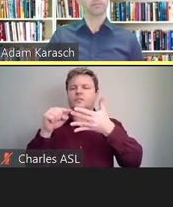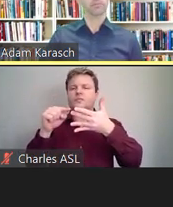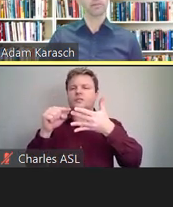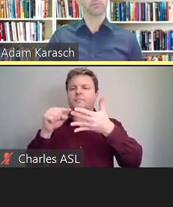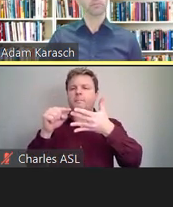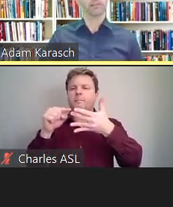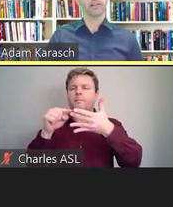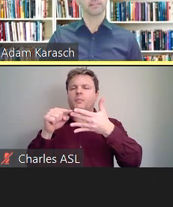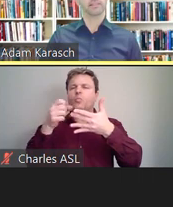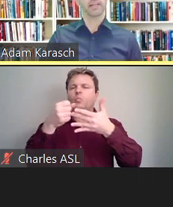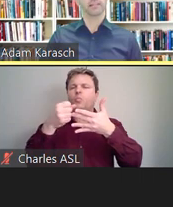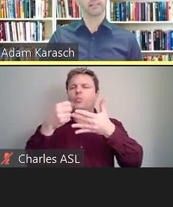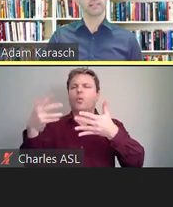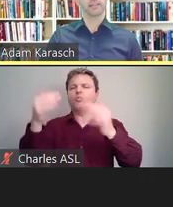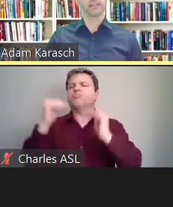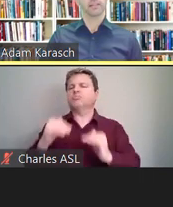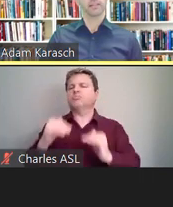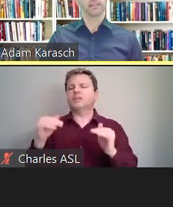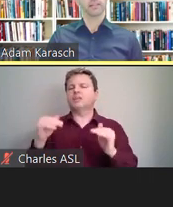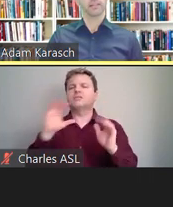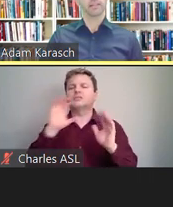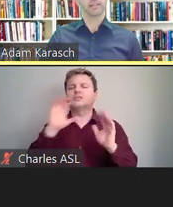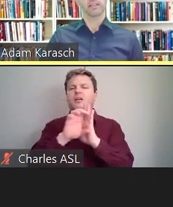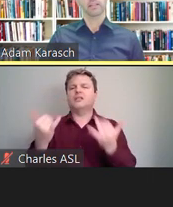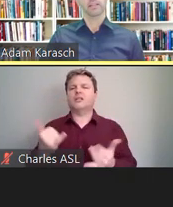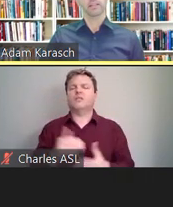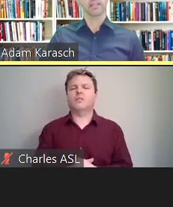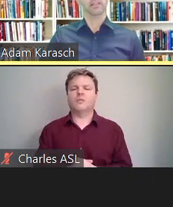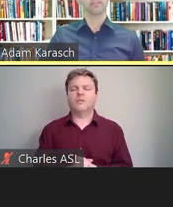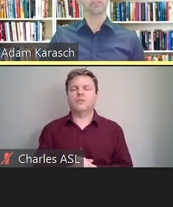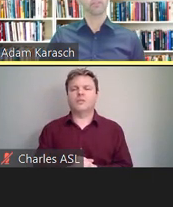if we can move to the next slide,